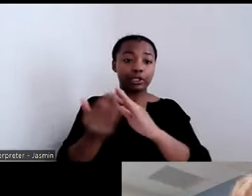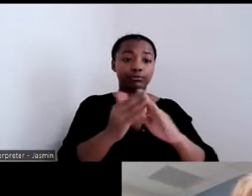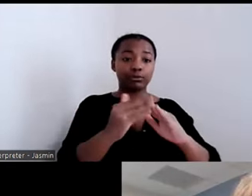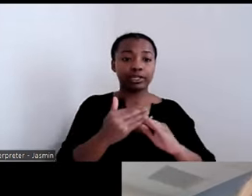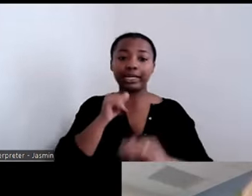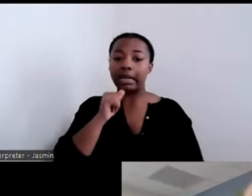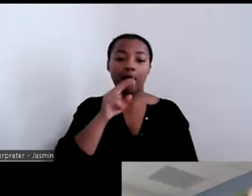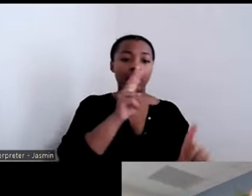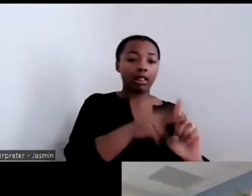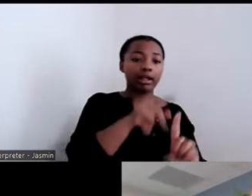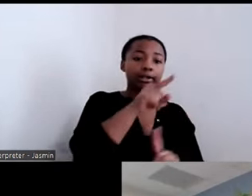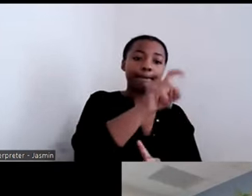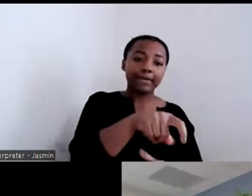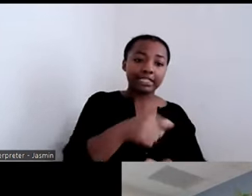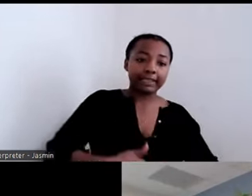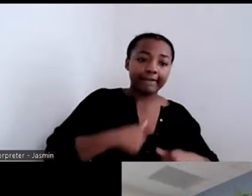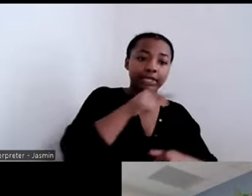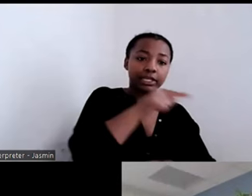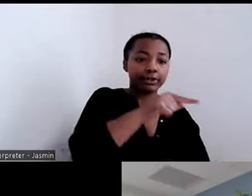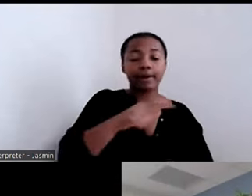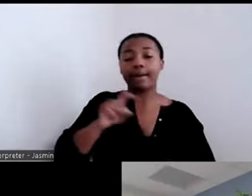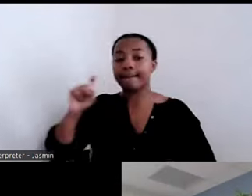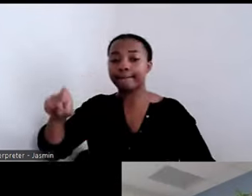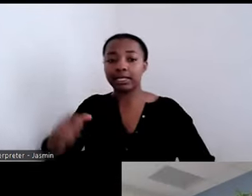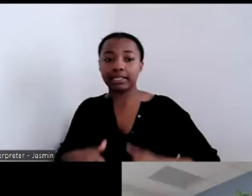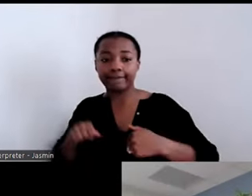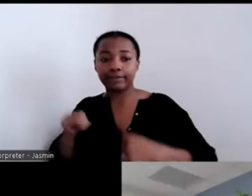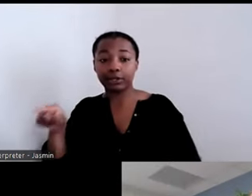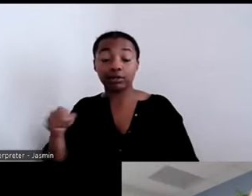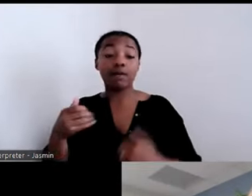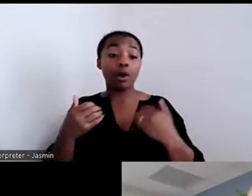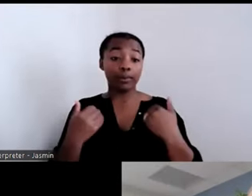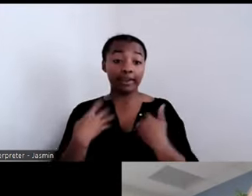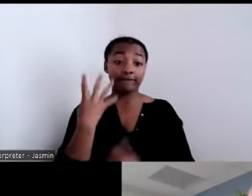We had four gentlemen who had spent their entire adult lives living in the same